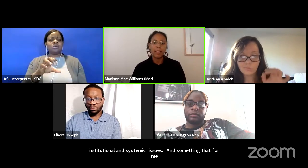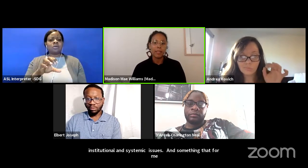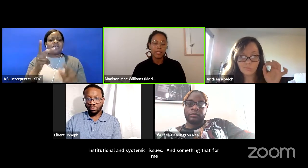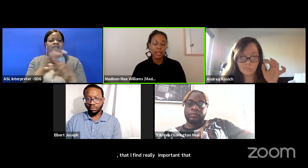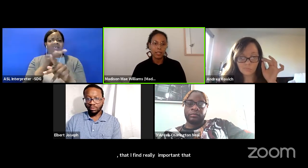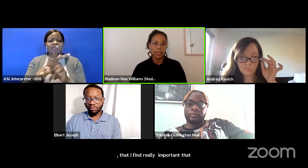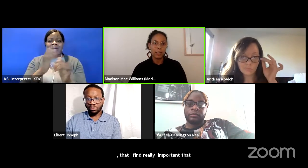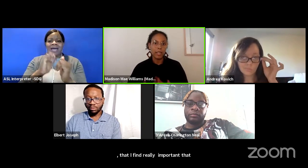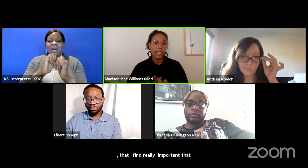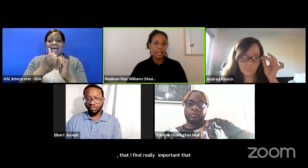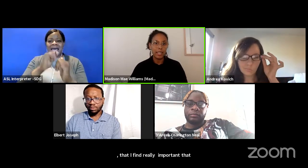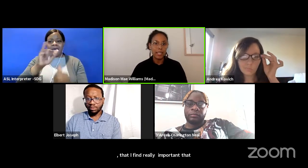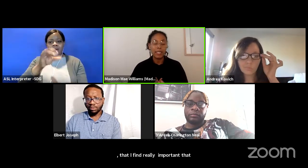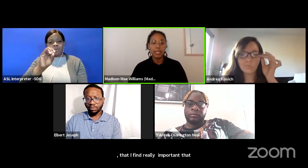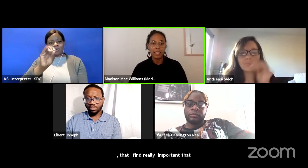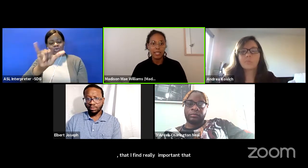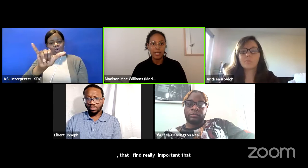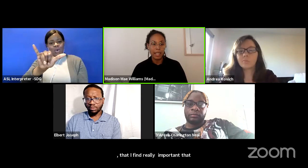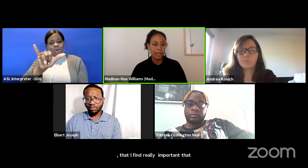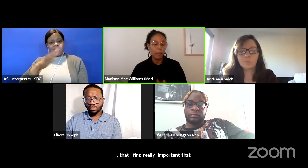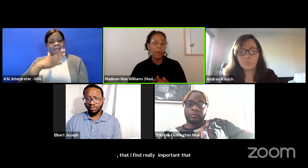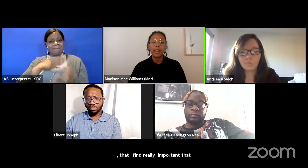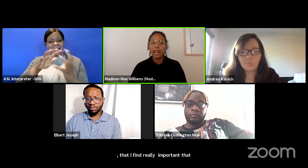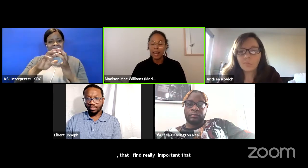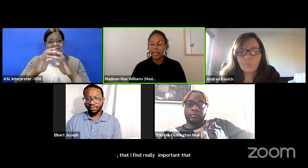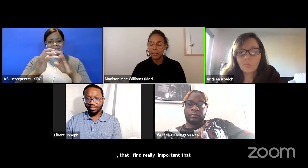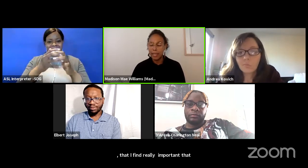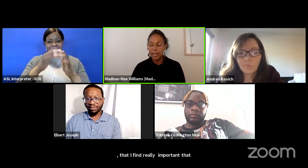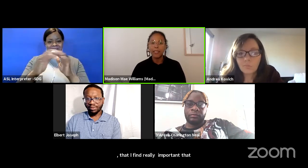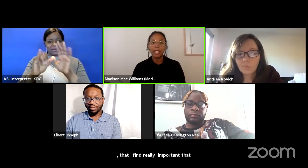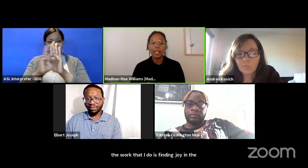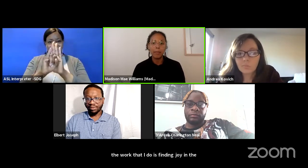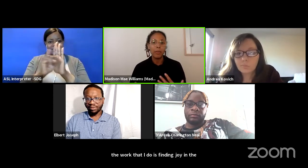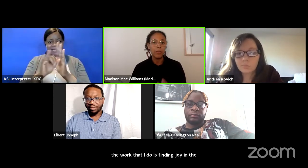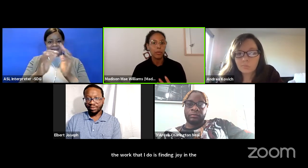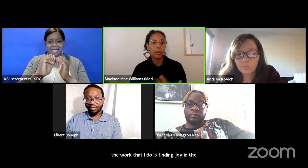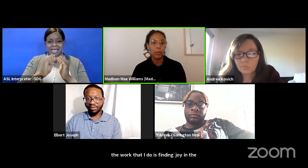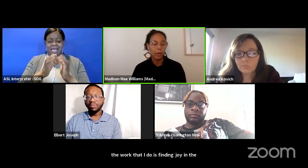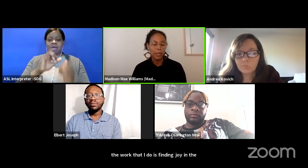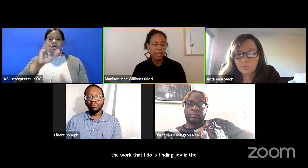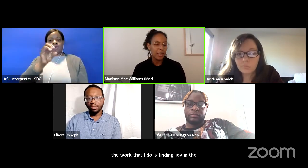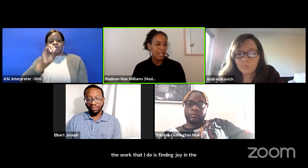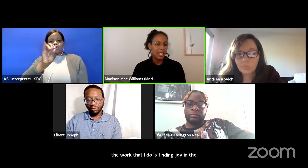my intersectional identities exist and the way that I navigate and move through the world.